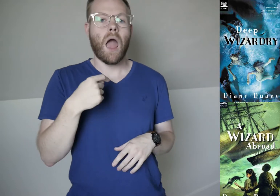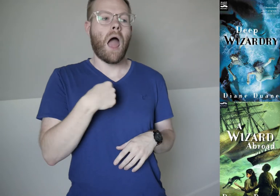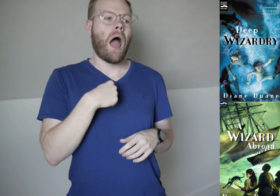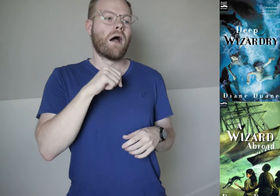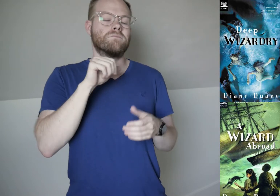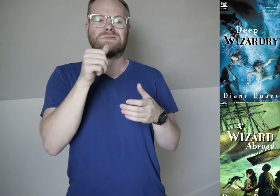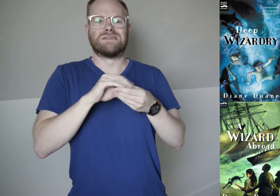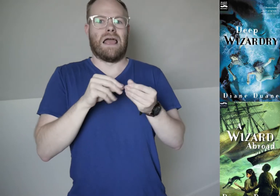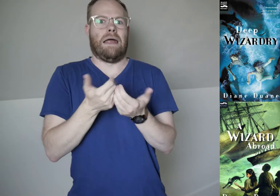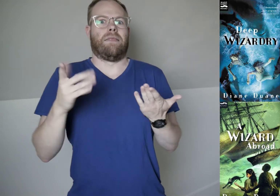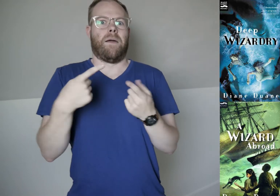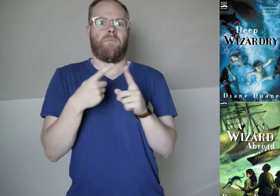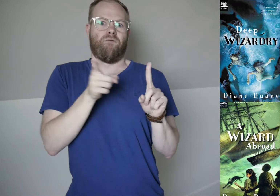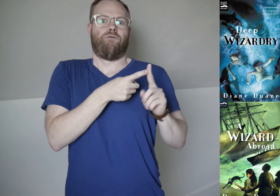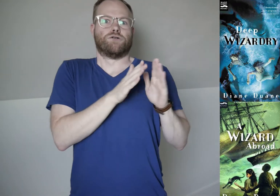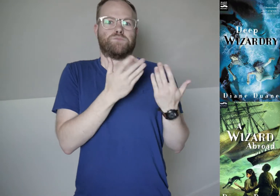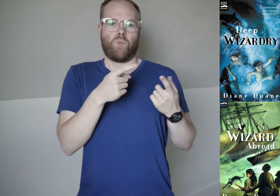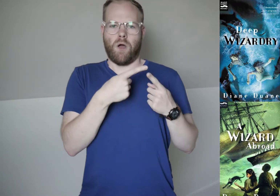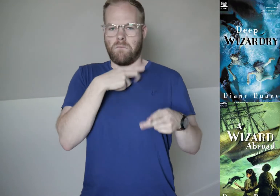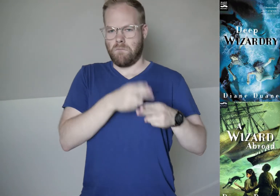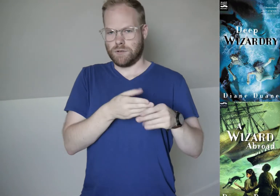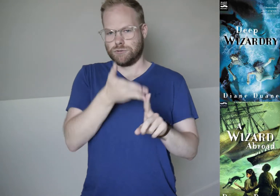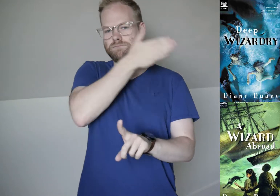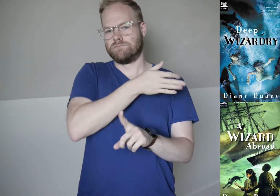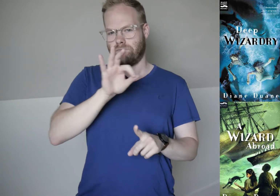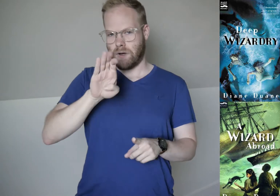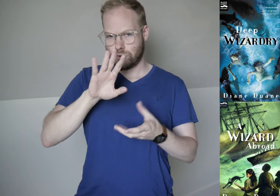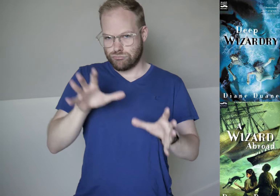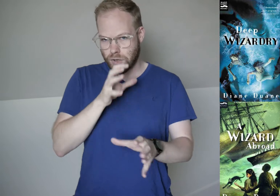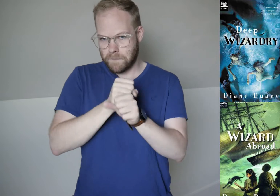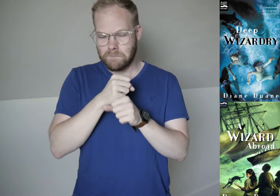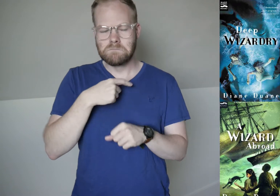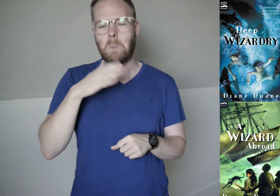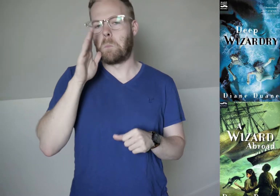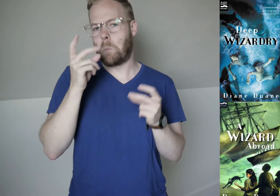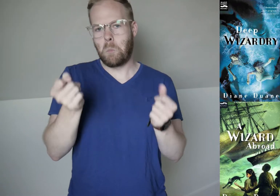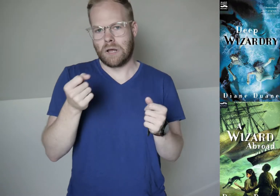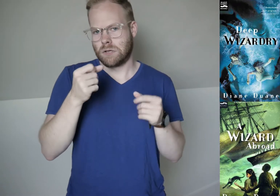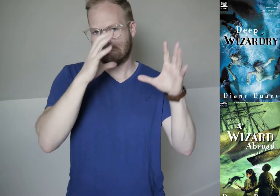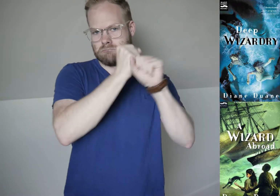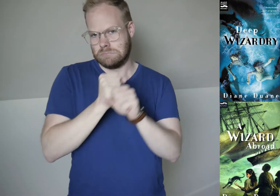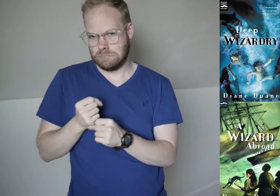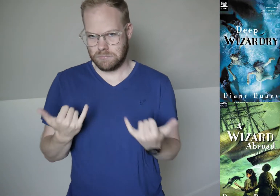I didn’t say anything about the first book when I mentioned it in my February wrap up, so I’ll do a quick summary now.